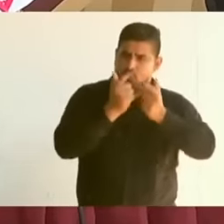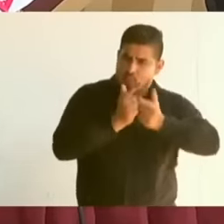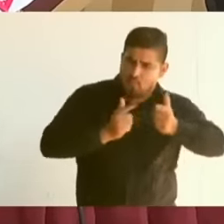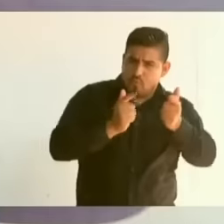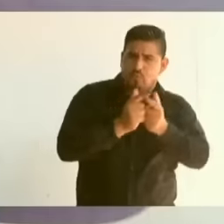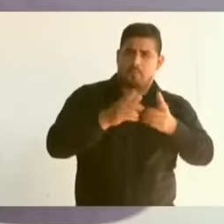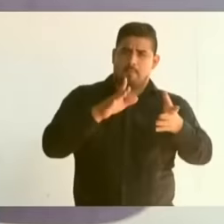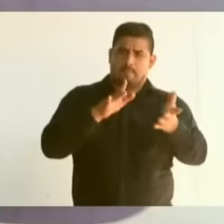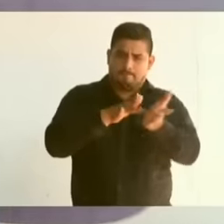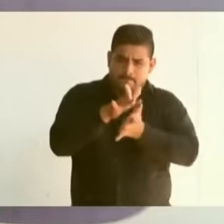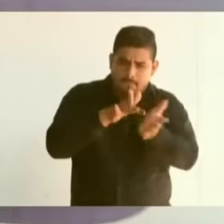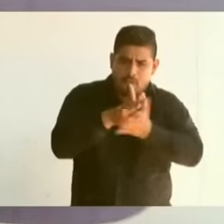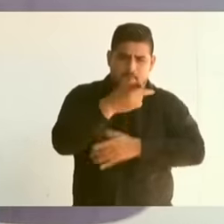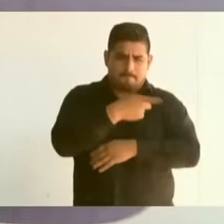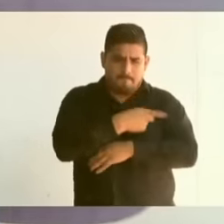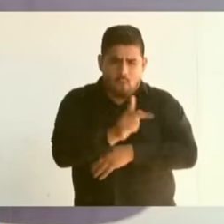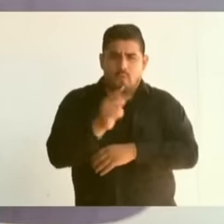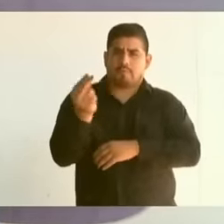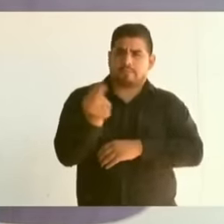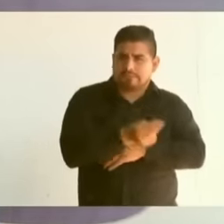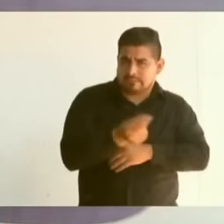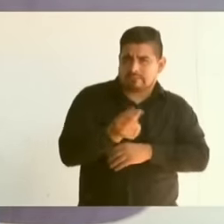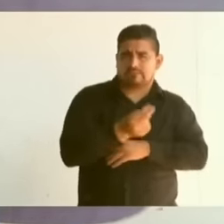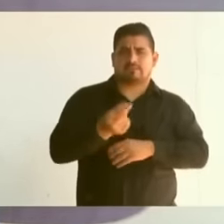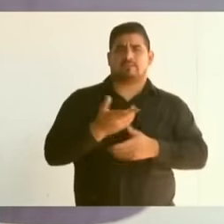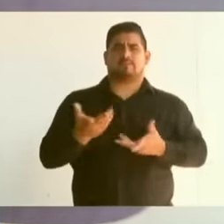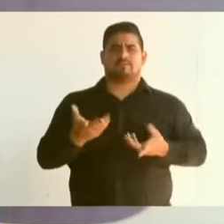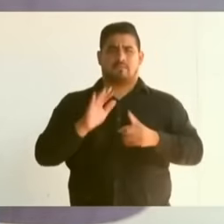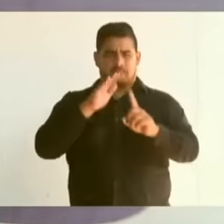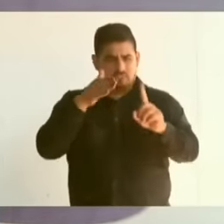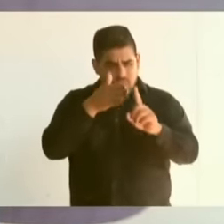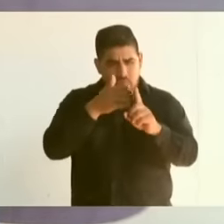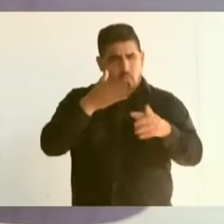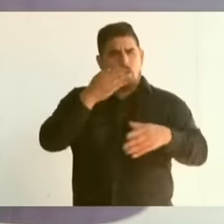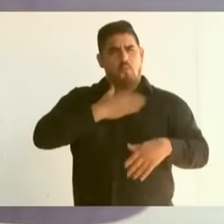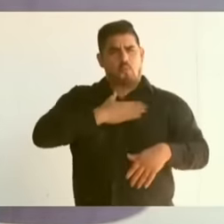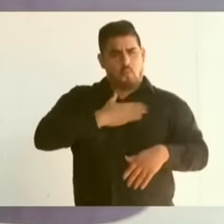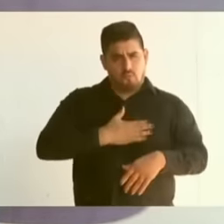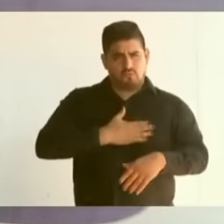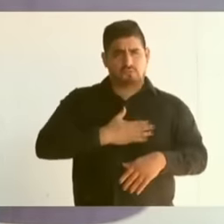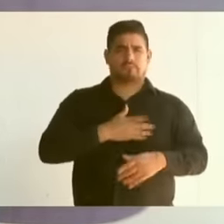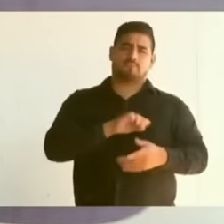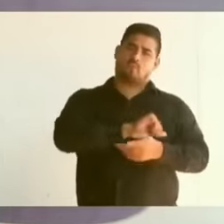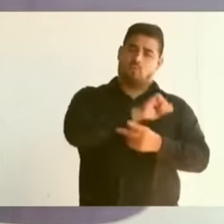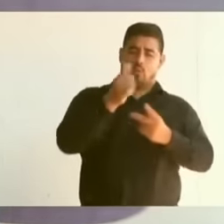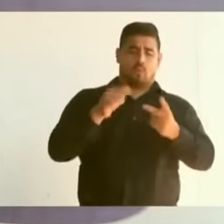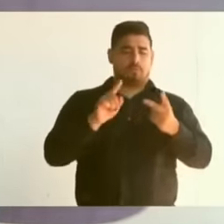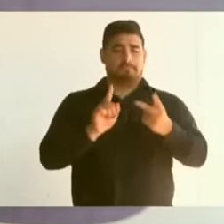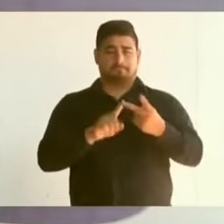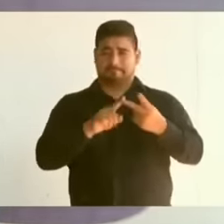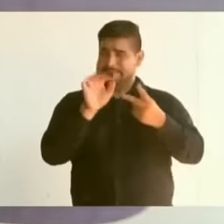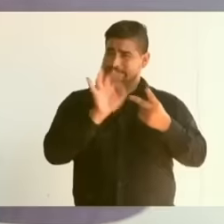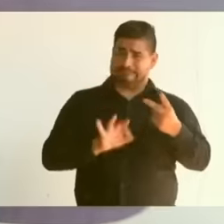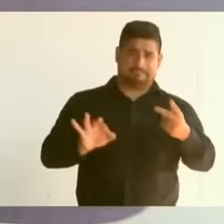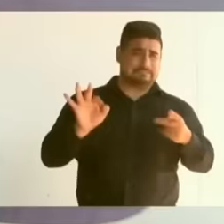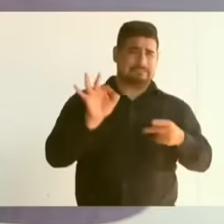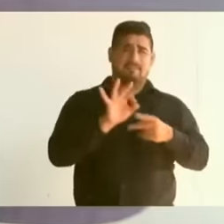for the needy, for just causes, and the other. which is very important Very